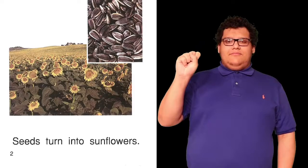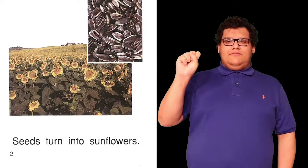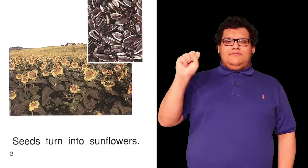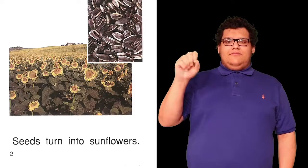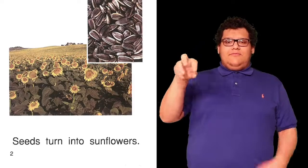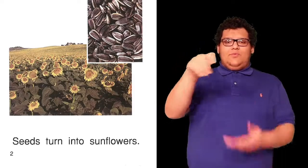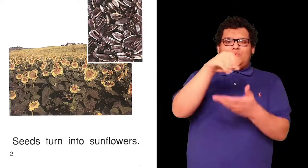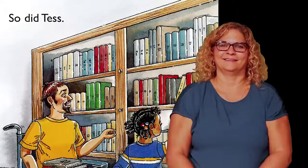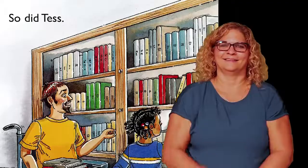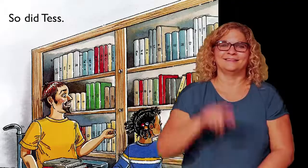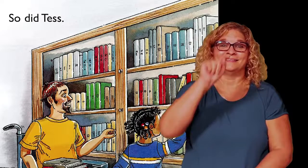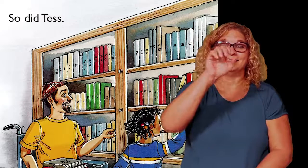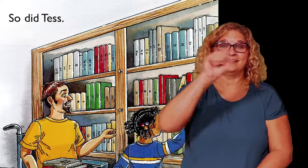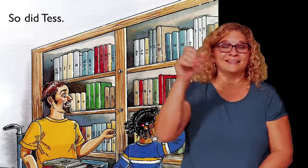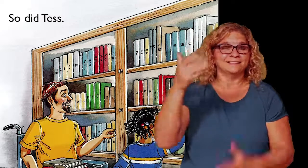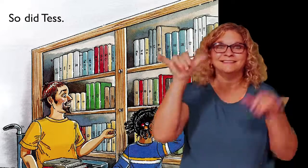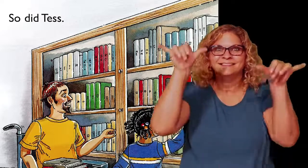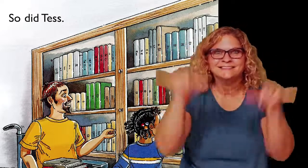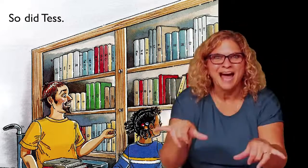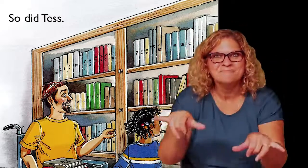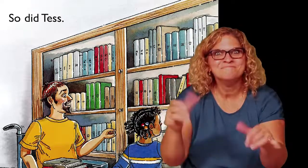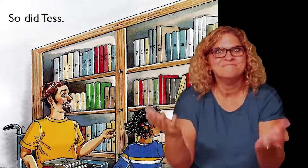seeds to sew